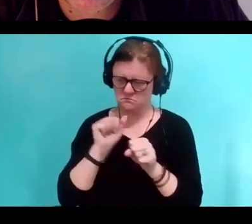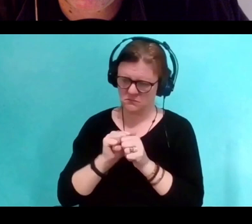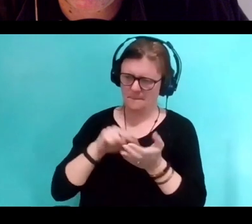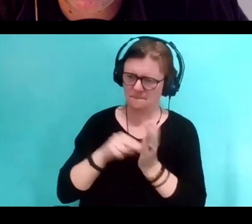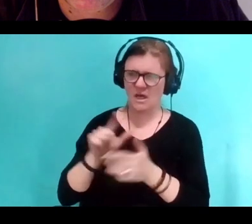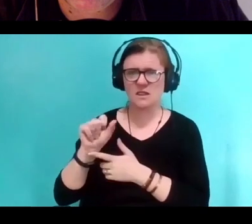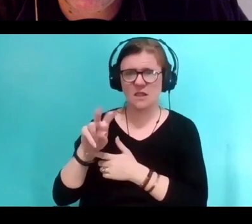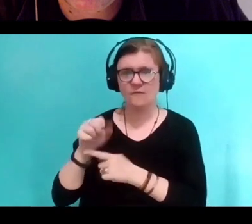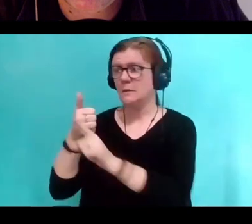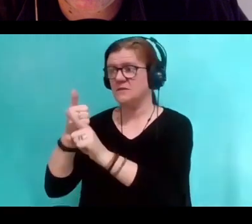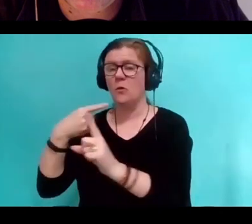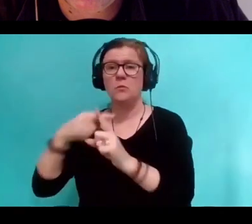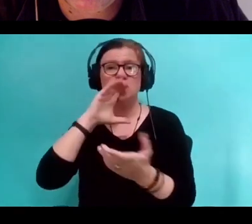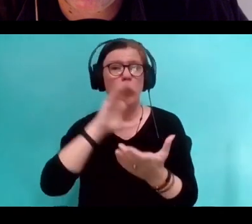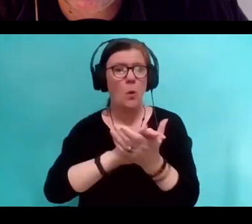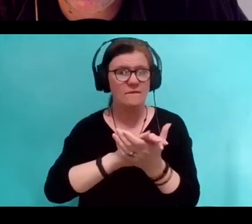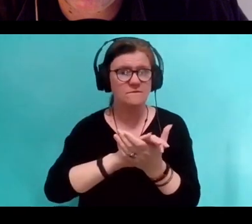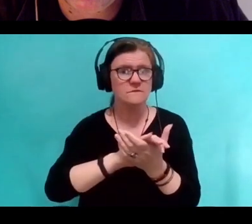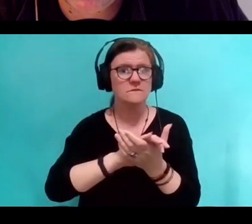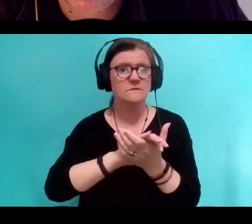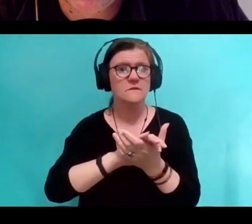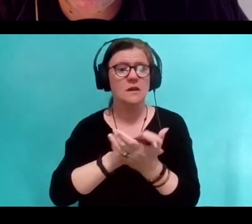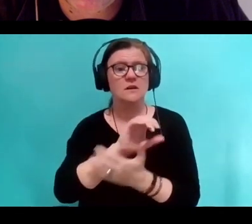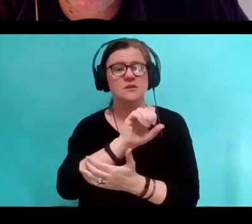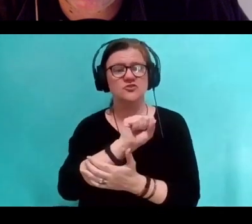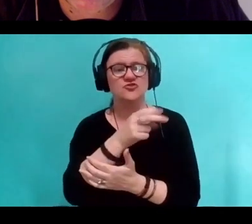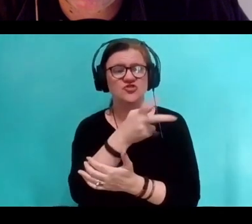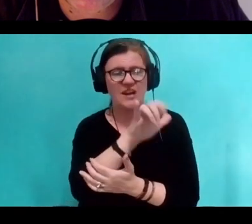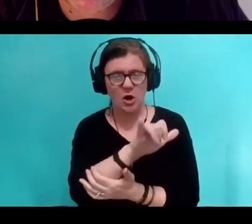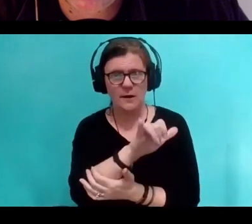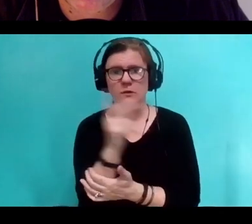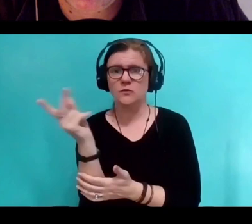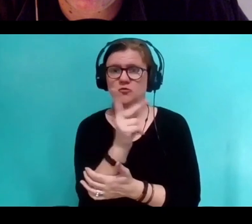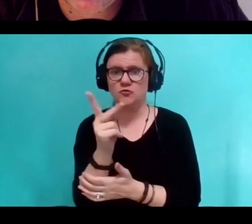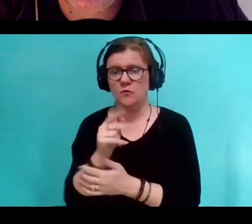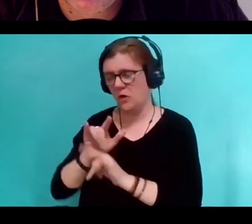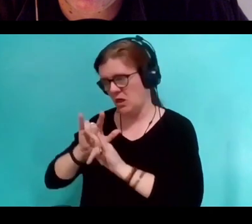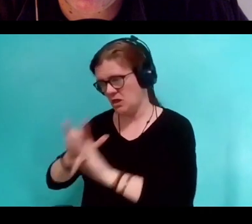Sherry who's a reverend have gone through. Loving a person who cannot clearly